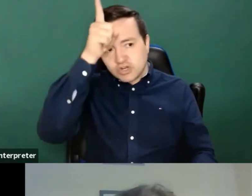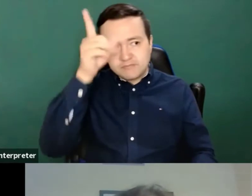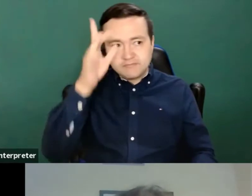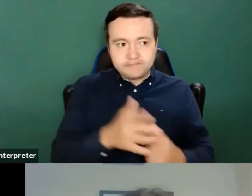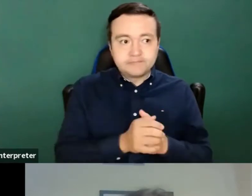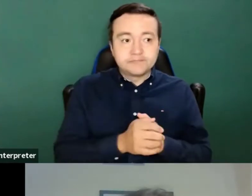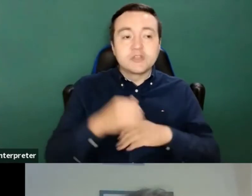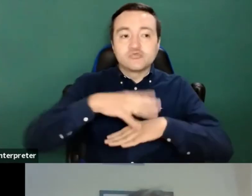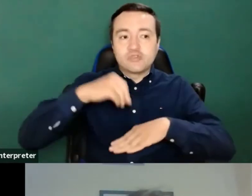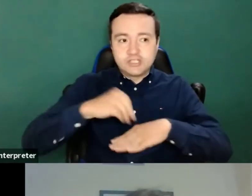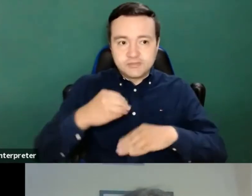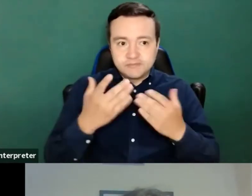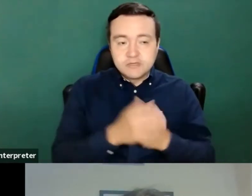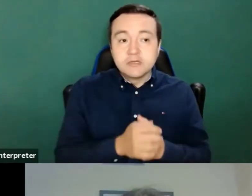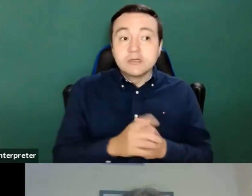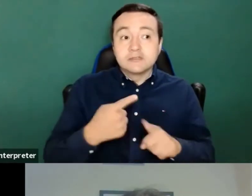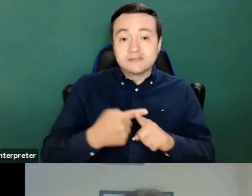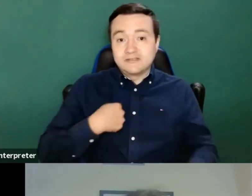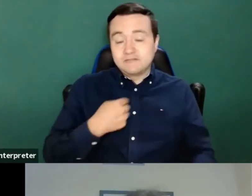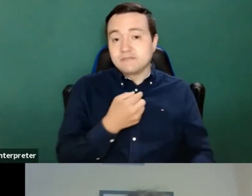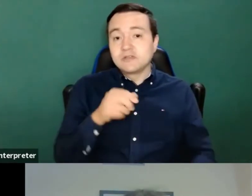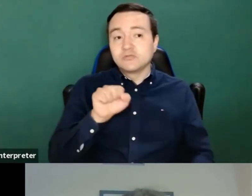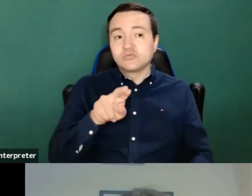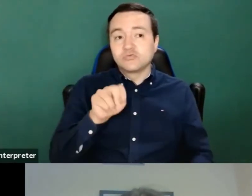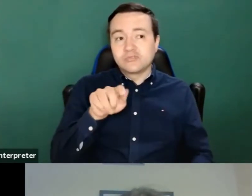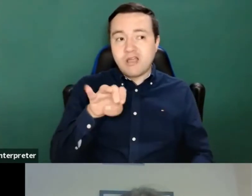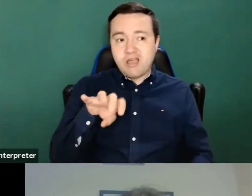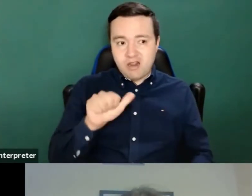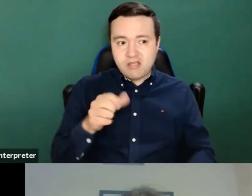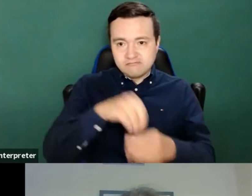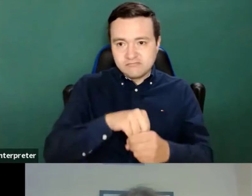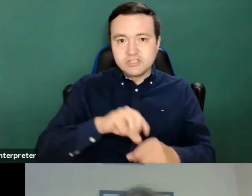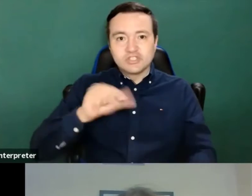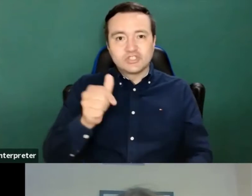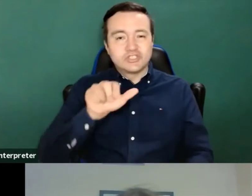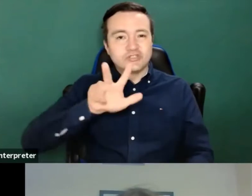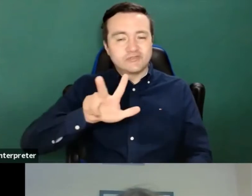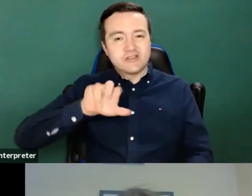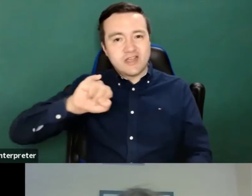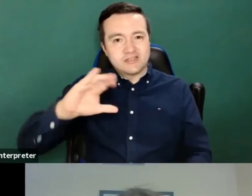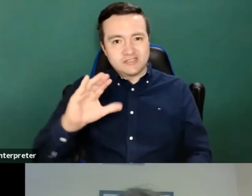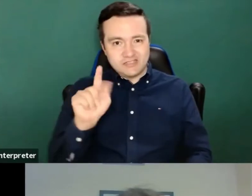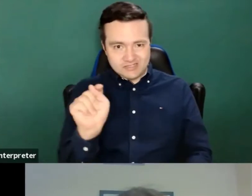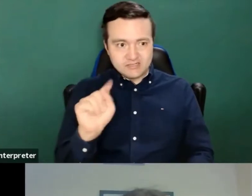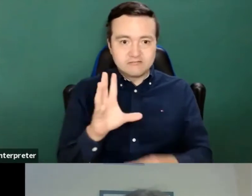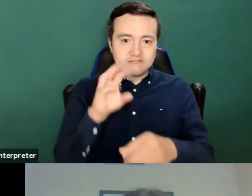My name is Anna Lauren, I'm the G ICT and I WAP representative to the EU.